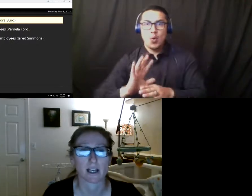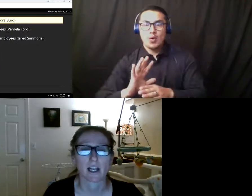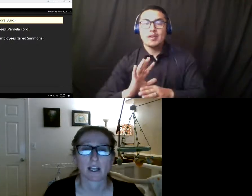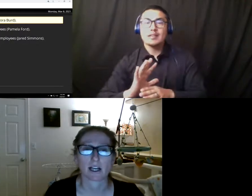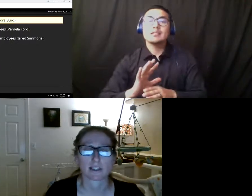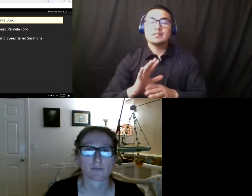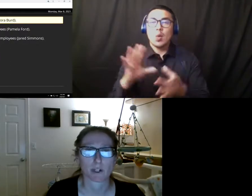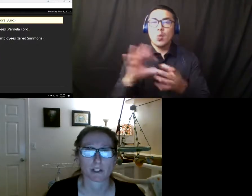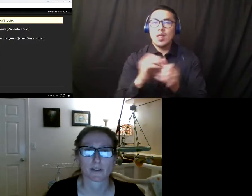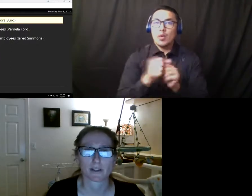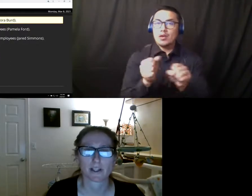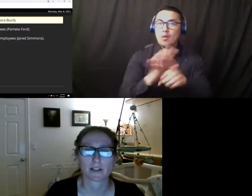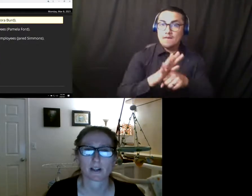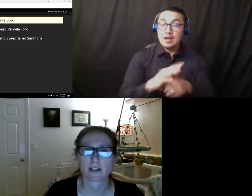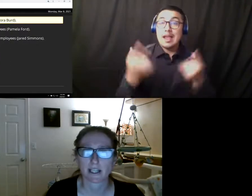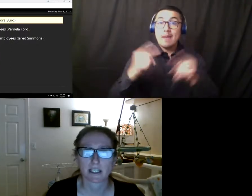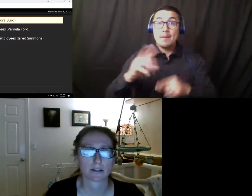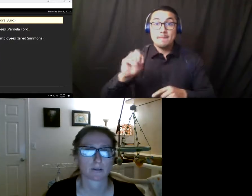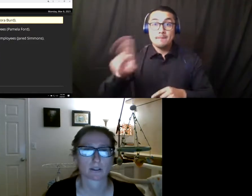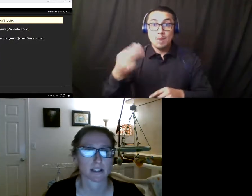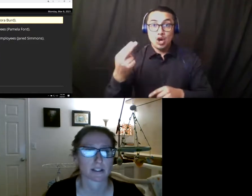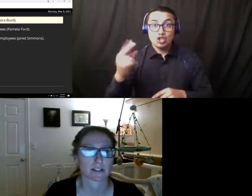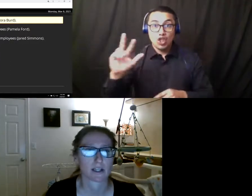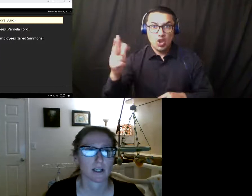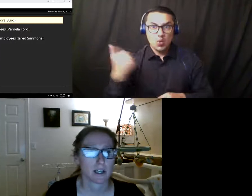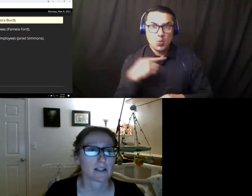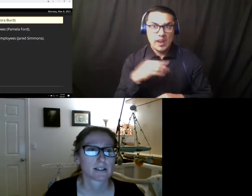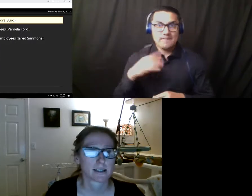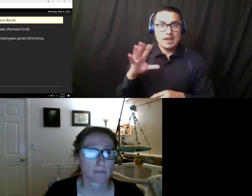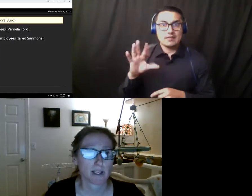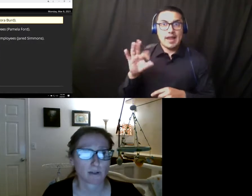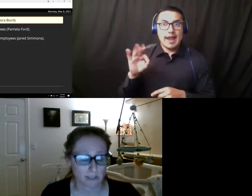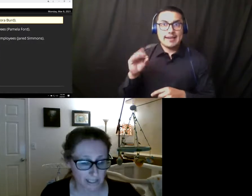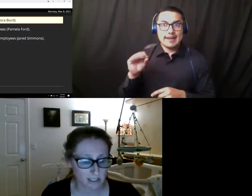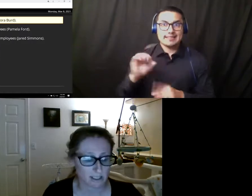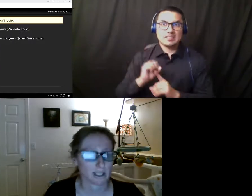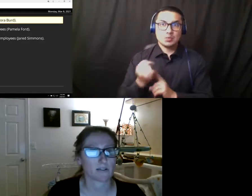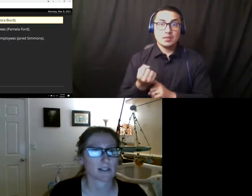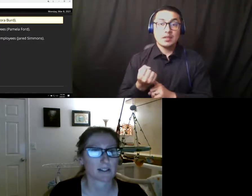As of March 3, there are 90 total cases. Separate outbreaks in the AVC